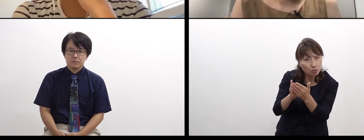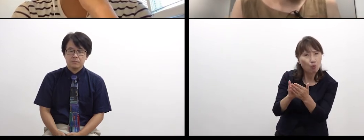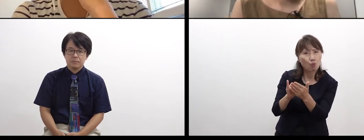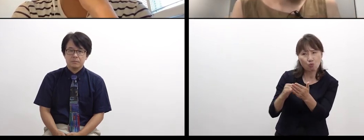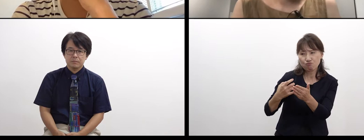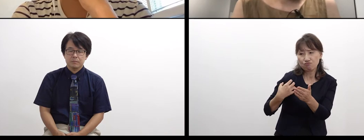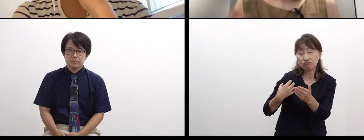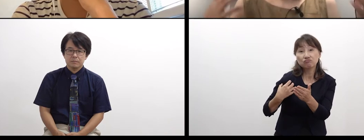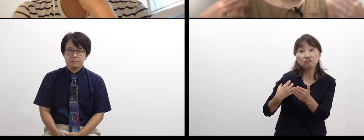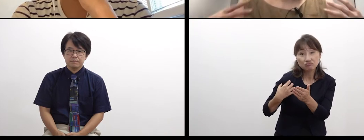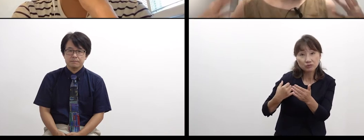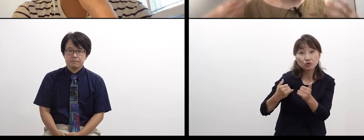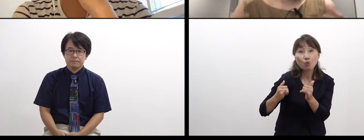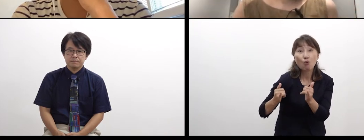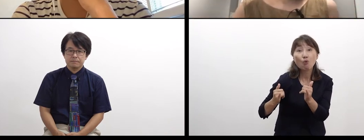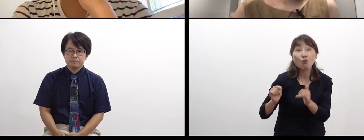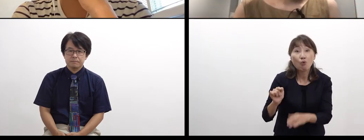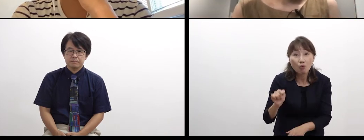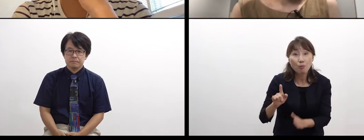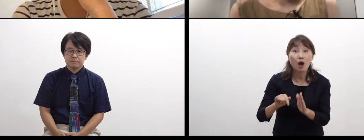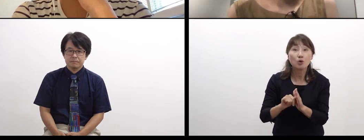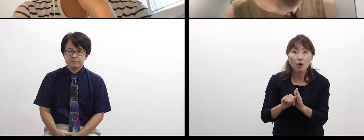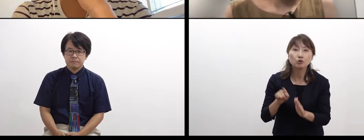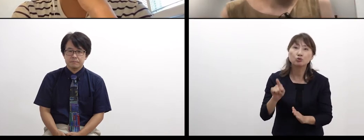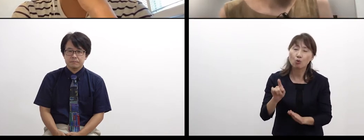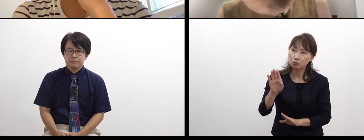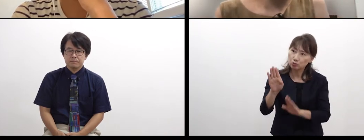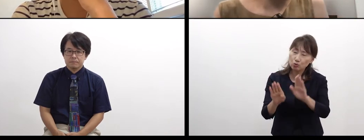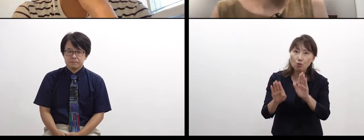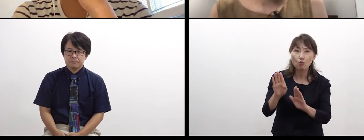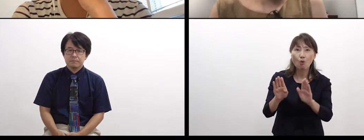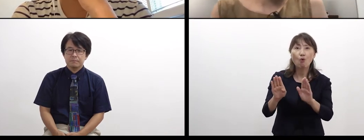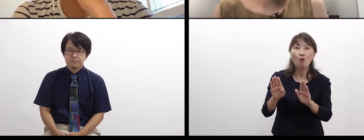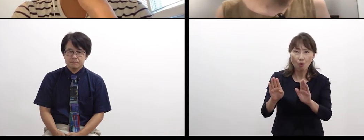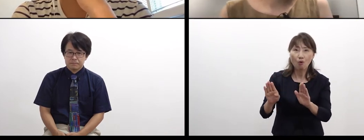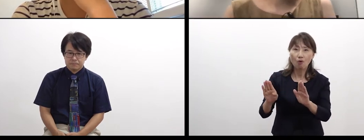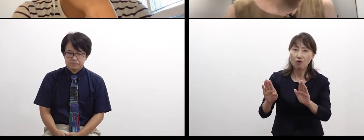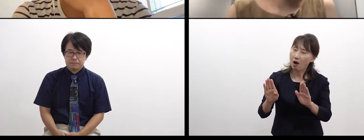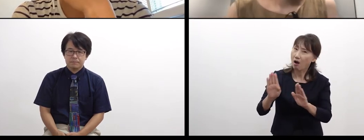among artists or in the field of art.